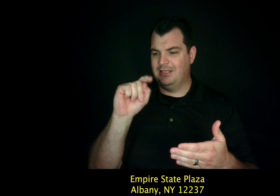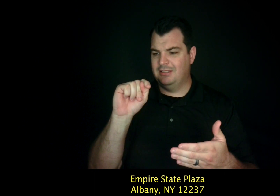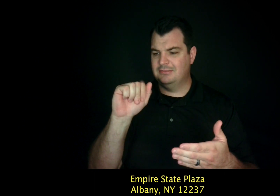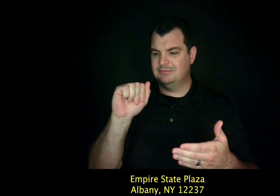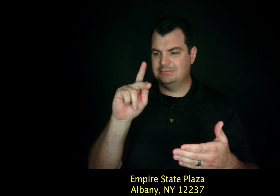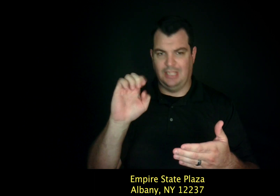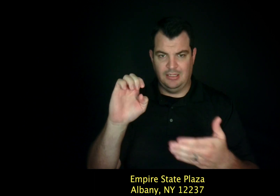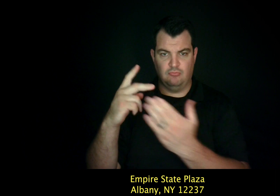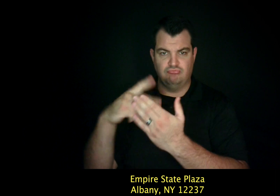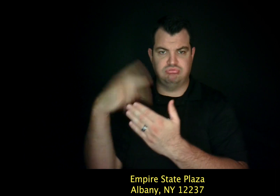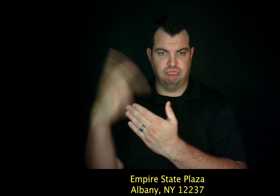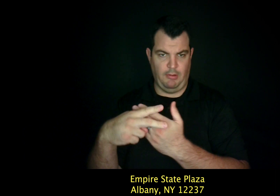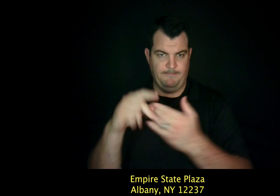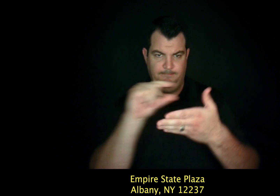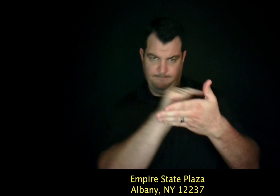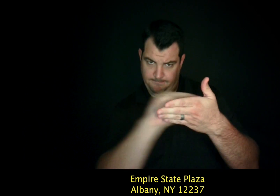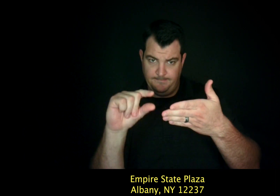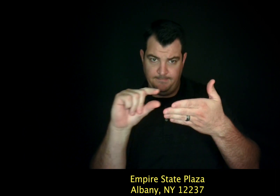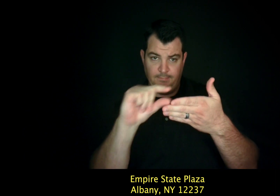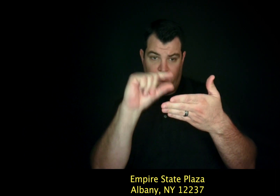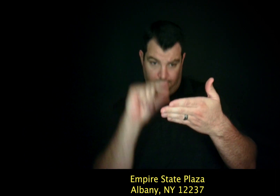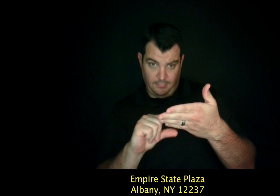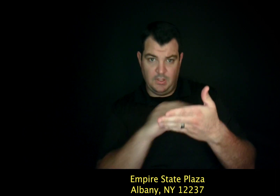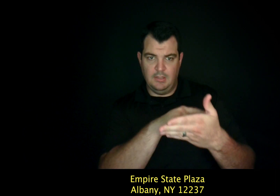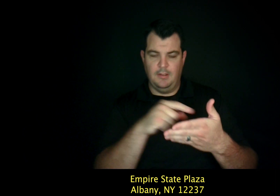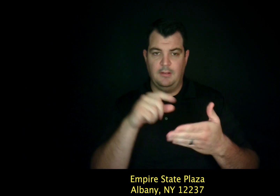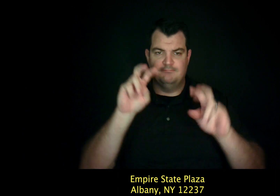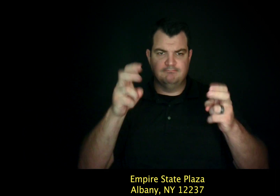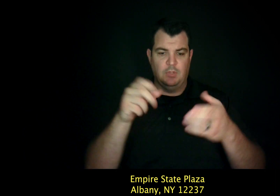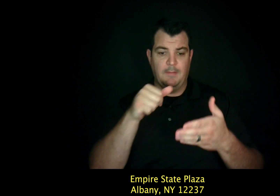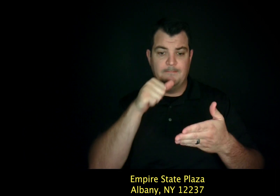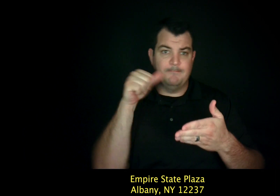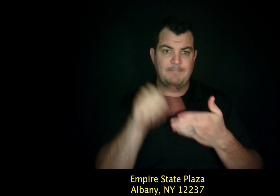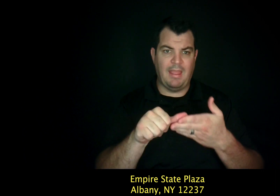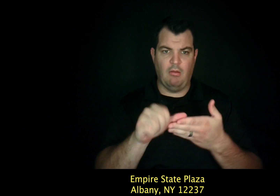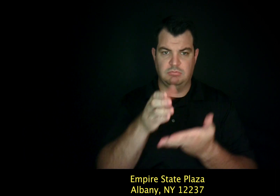Empire State Plaza Albany, NY 12237